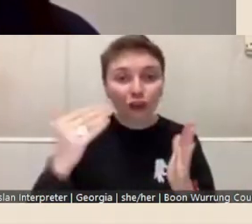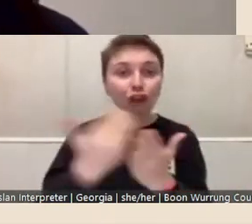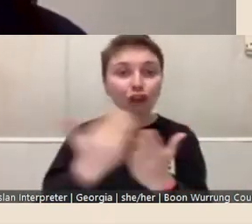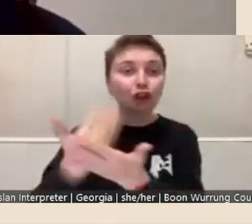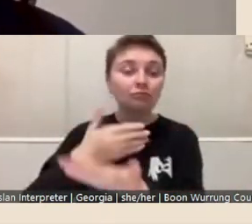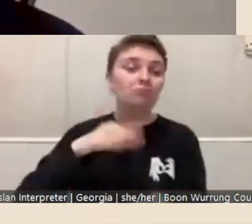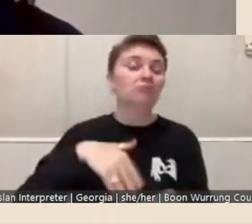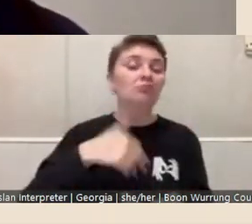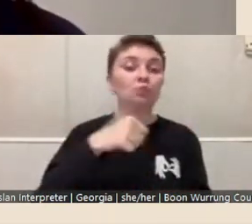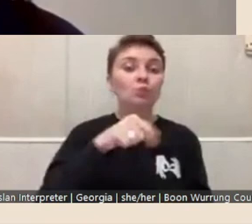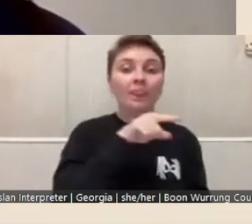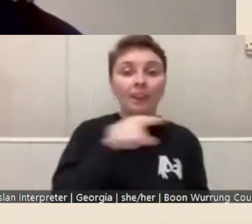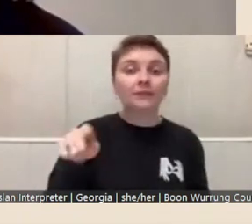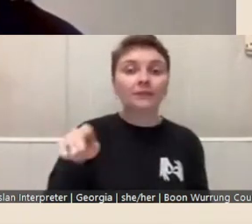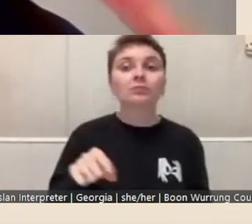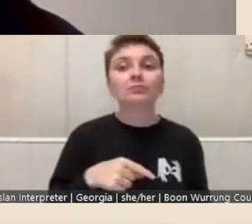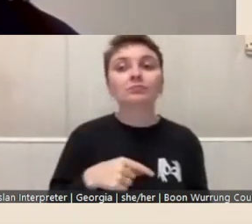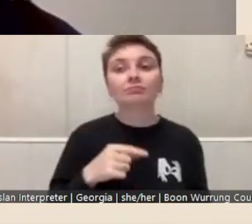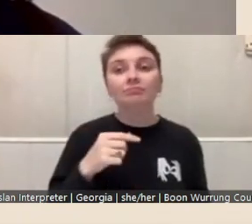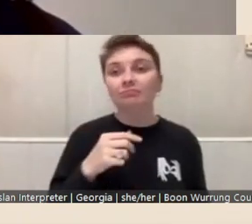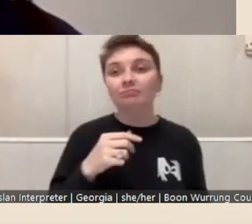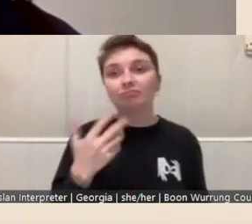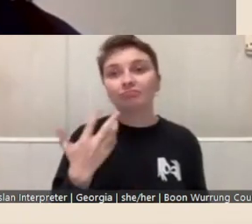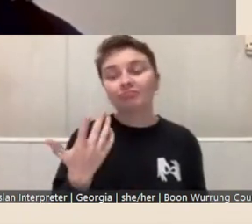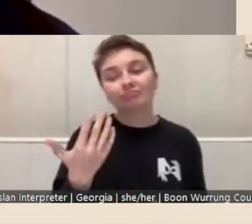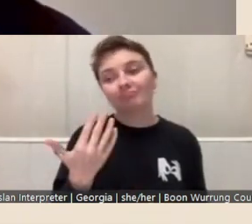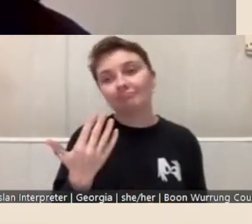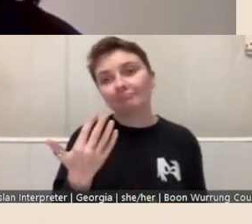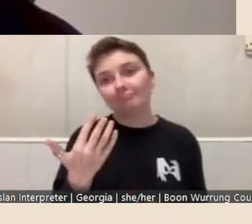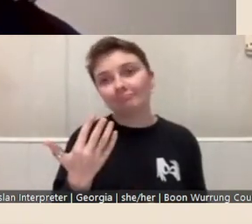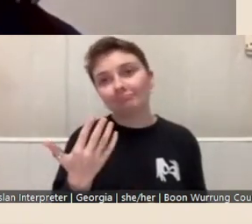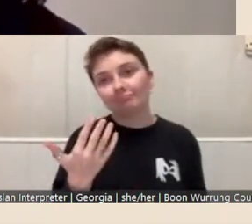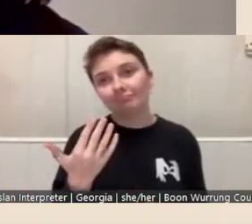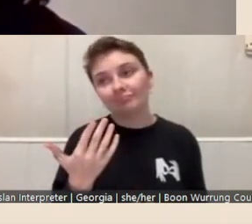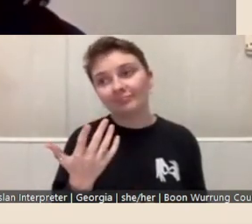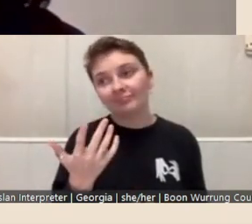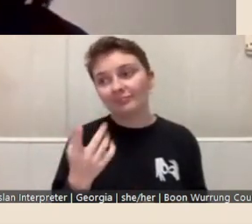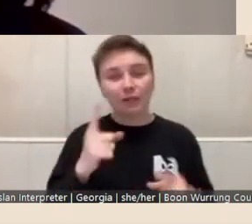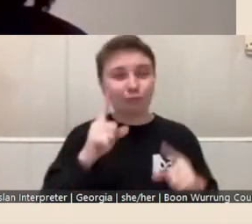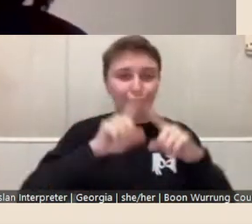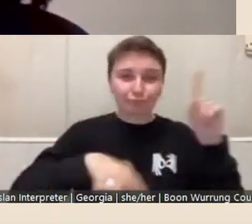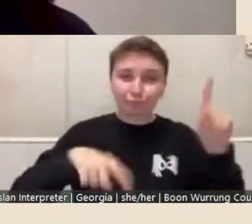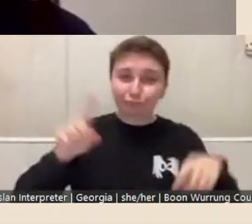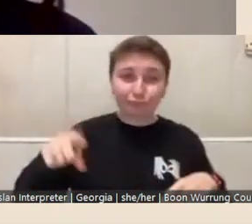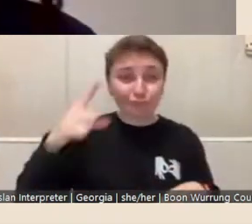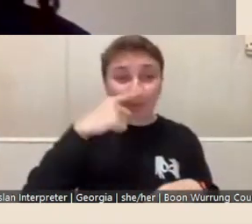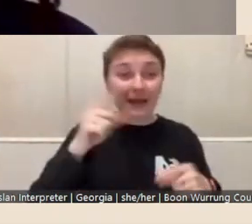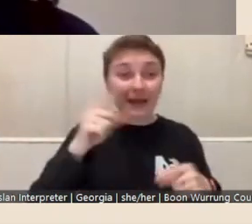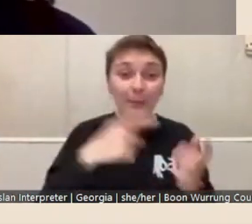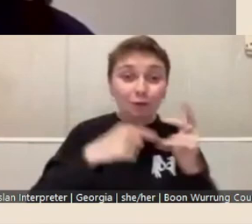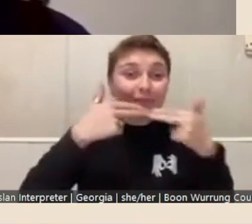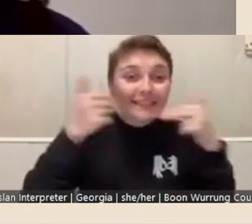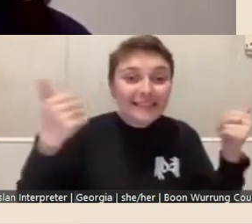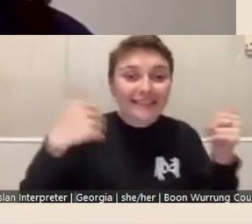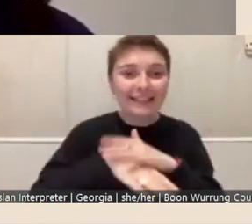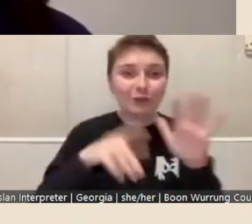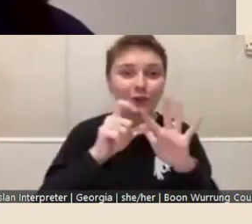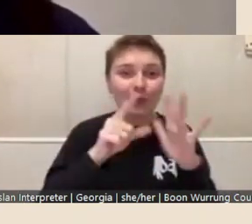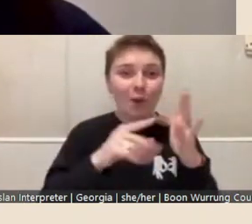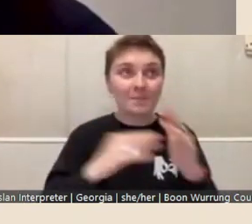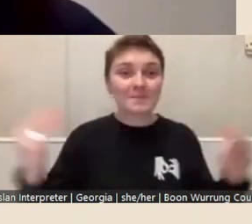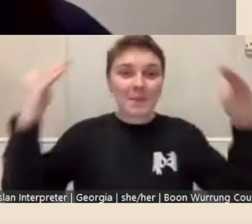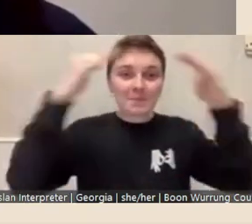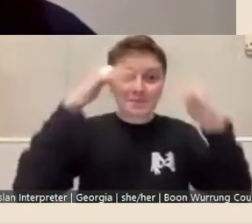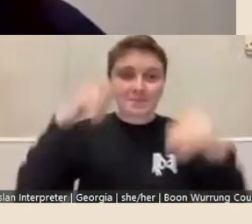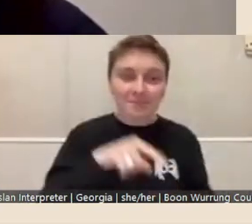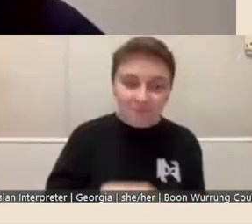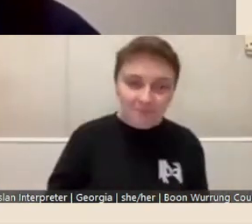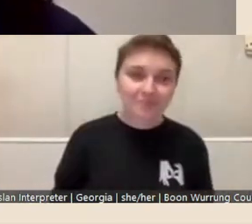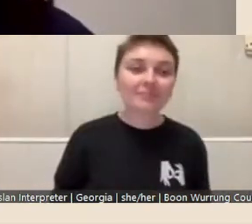and just, all sorts of people coming to sing in the Dome. And then there's also, as Shona